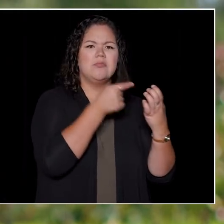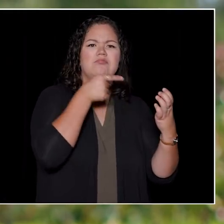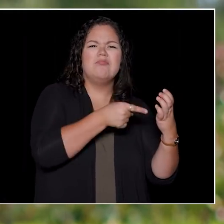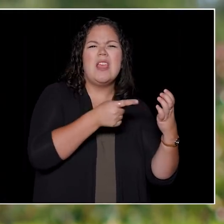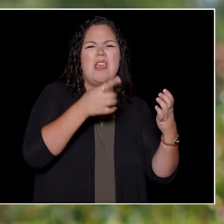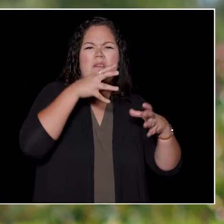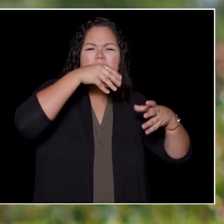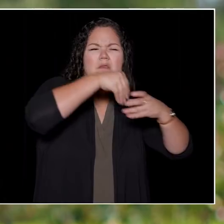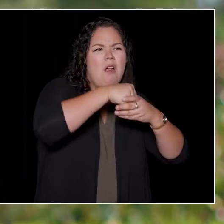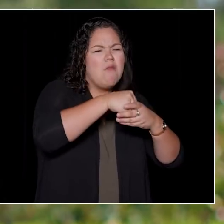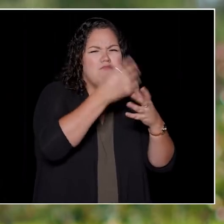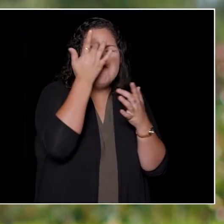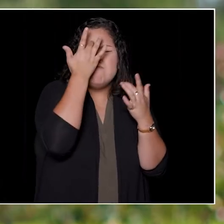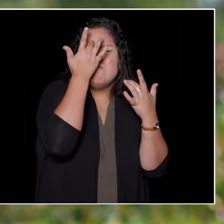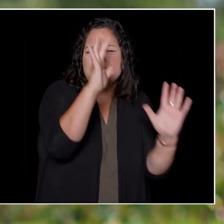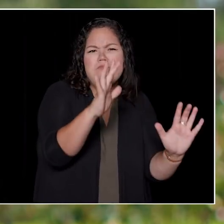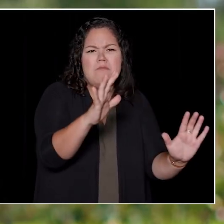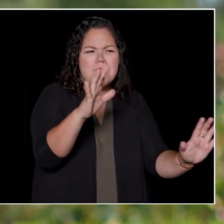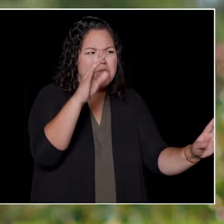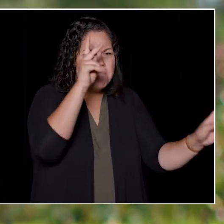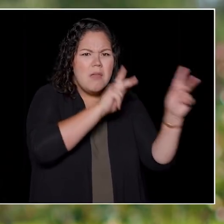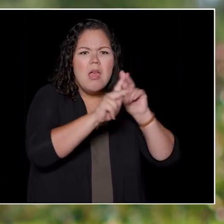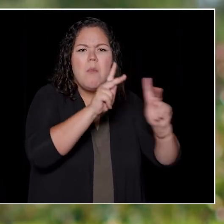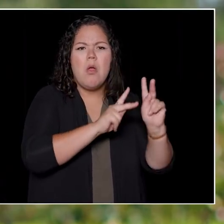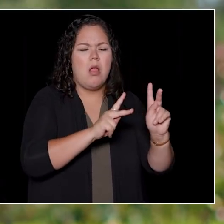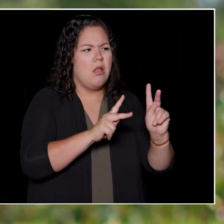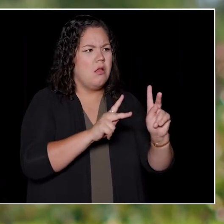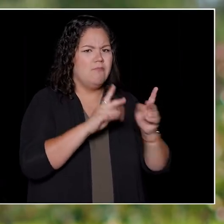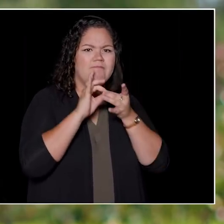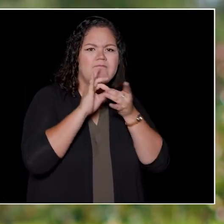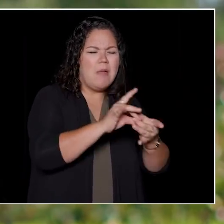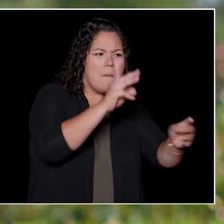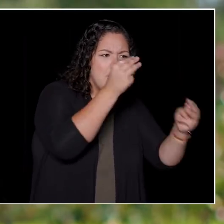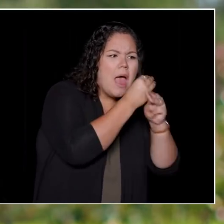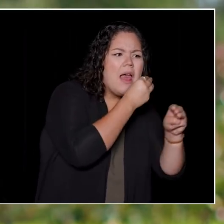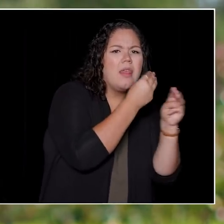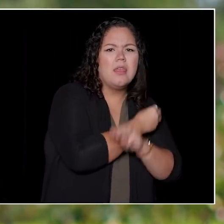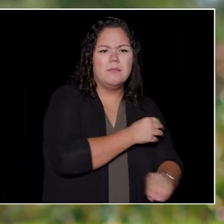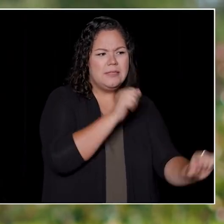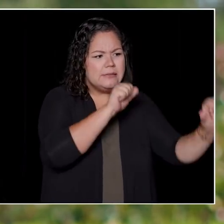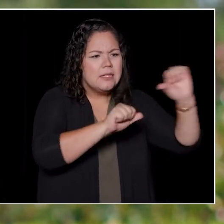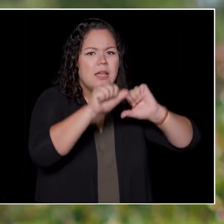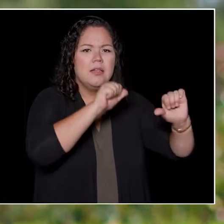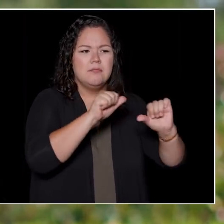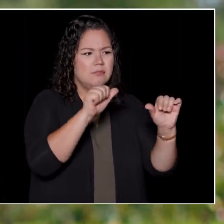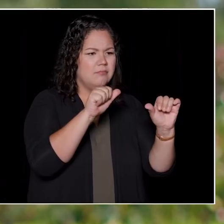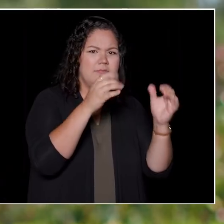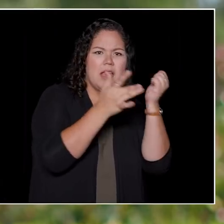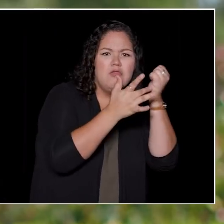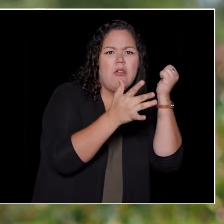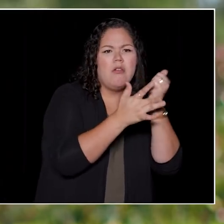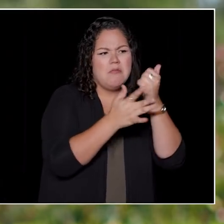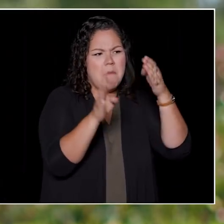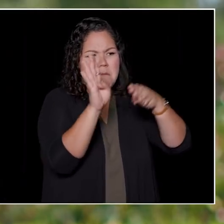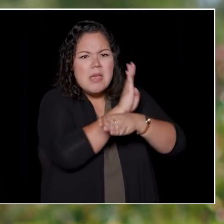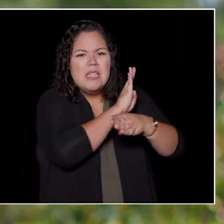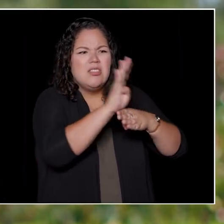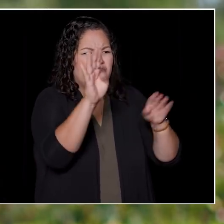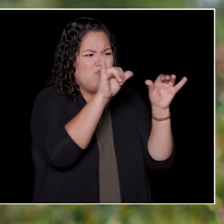to the greatest minds in science, technology, math, engineering, business and the arts.